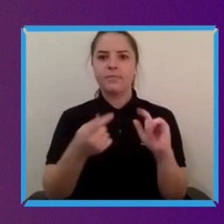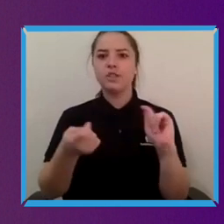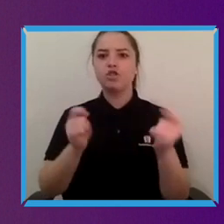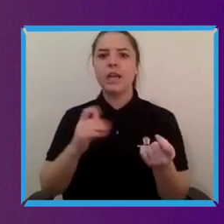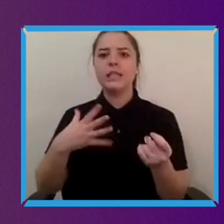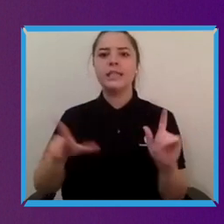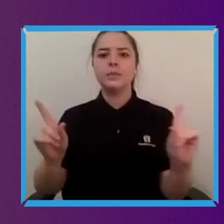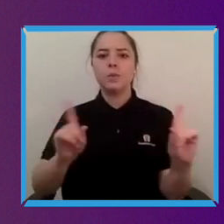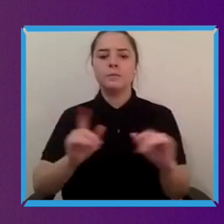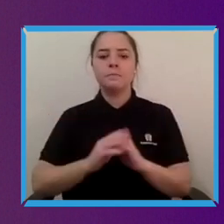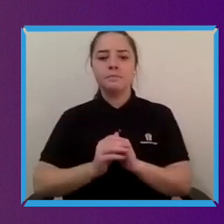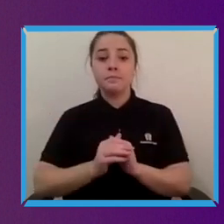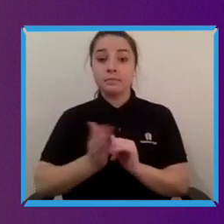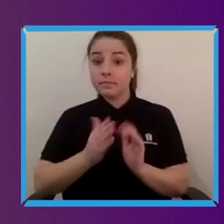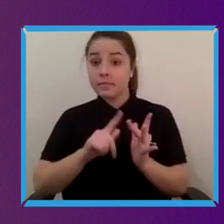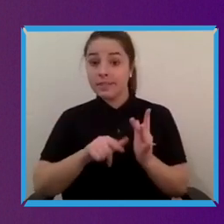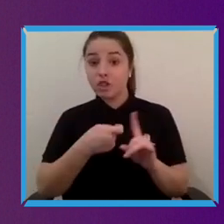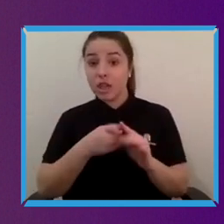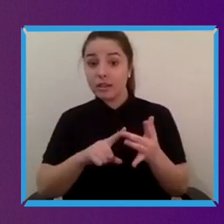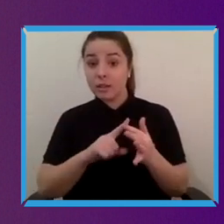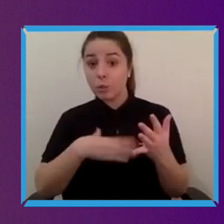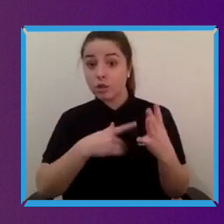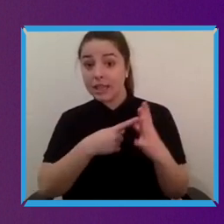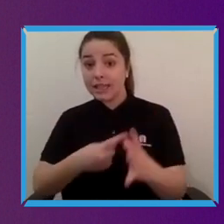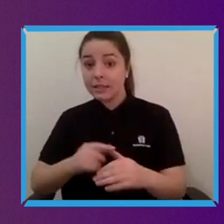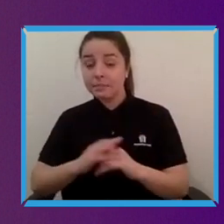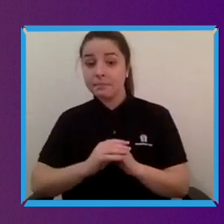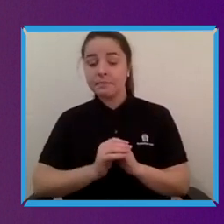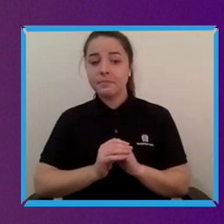Jackie do you want to take that one. There's certainly something about